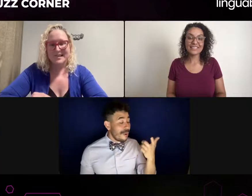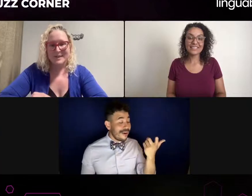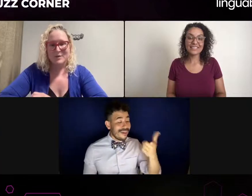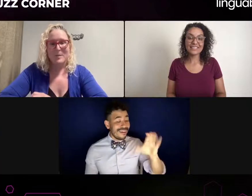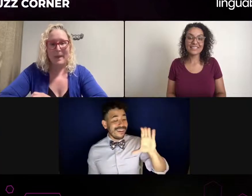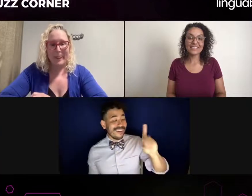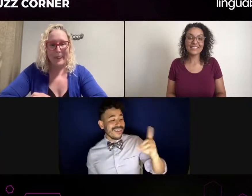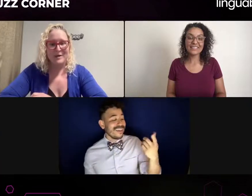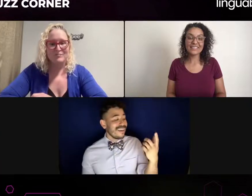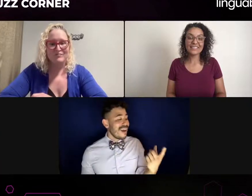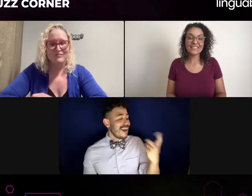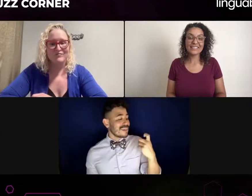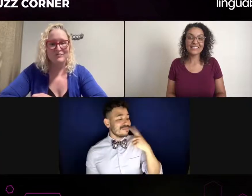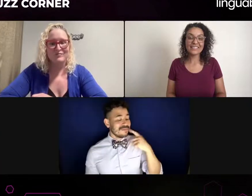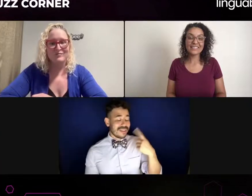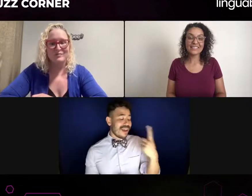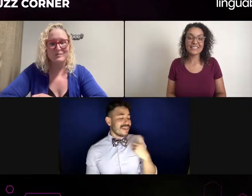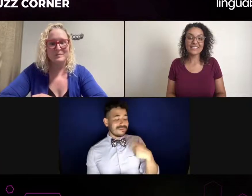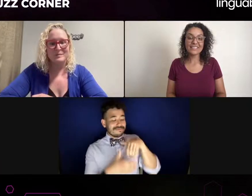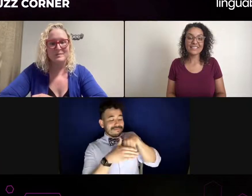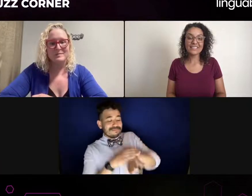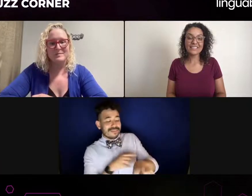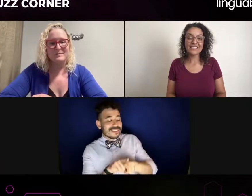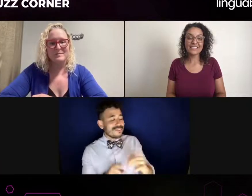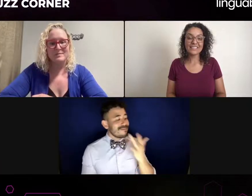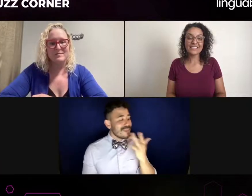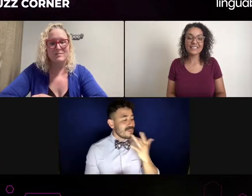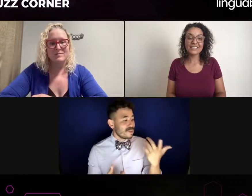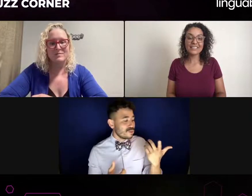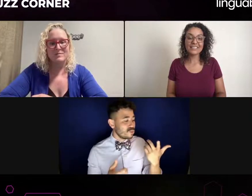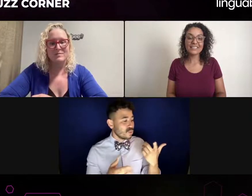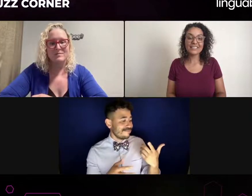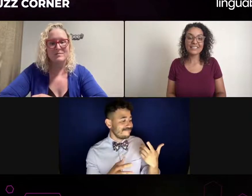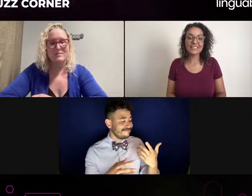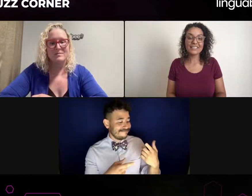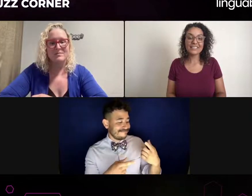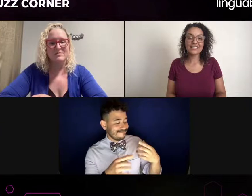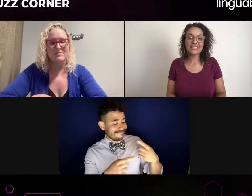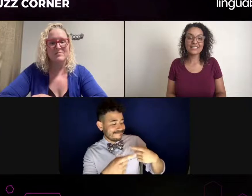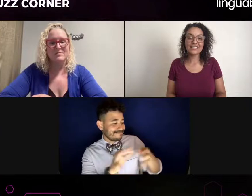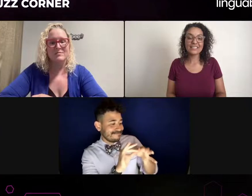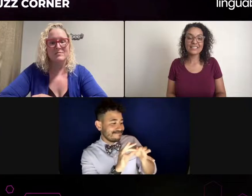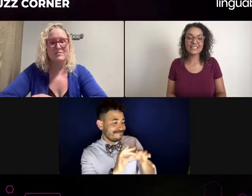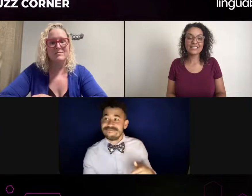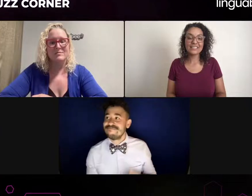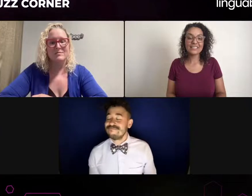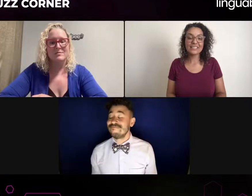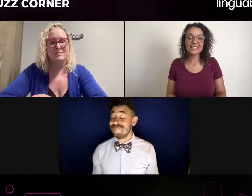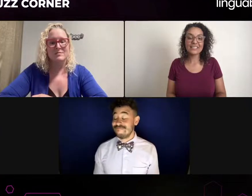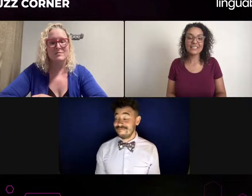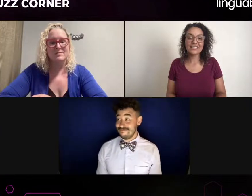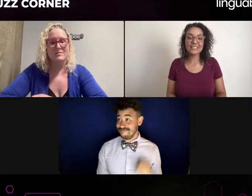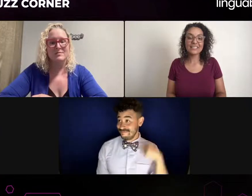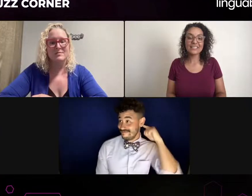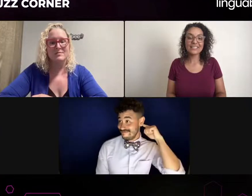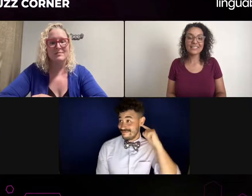Sorry. No, not at all. Definitely more than happy to answer that. So I think, In L.A.